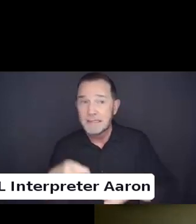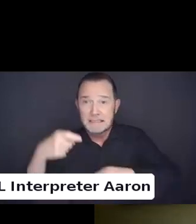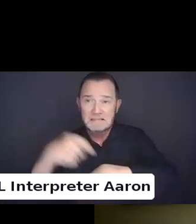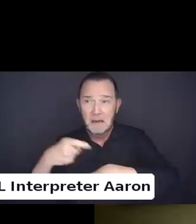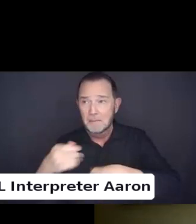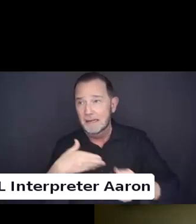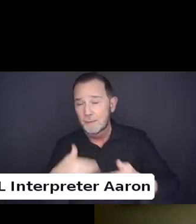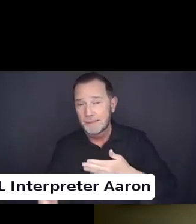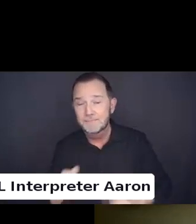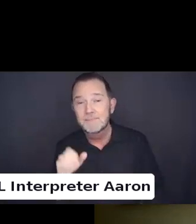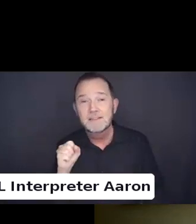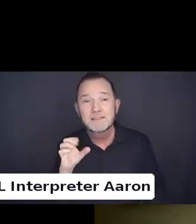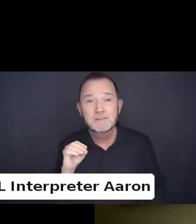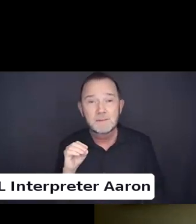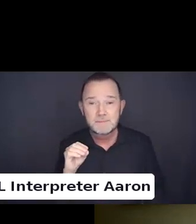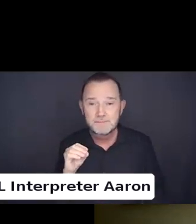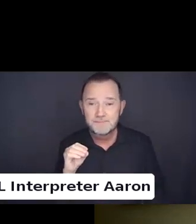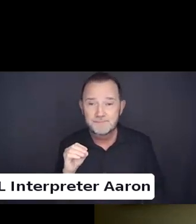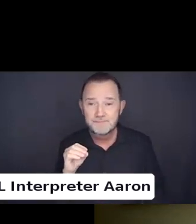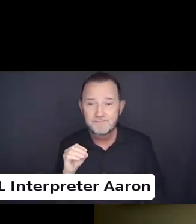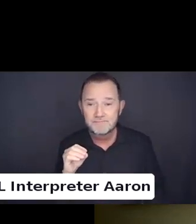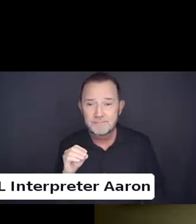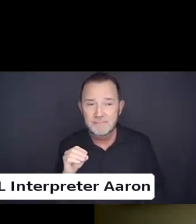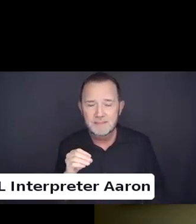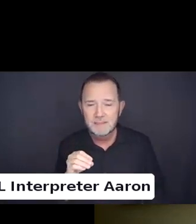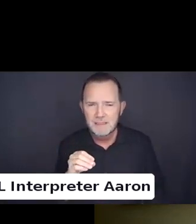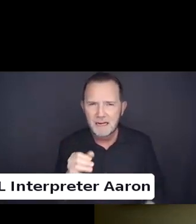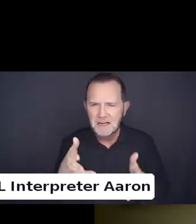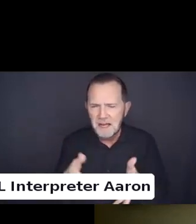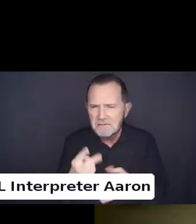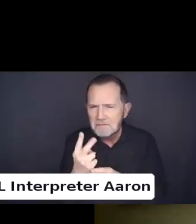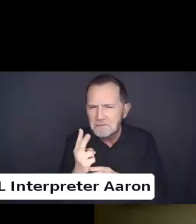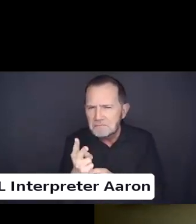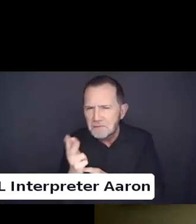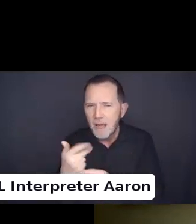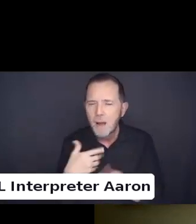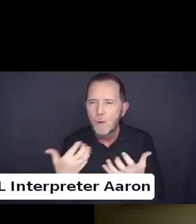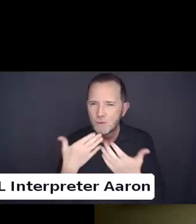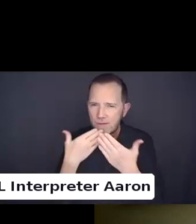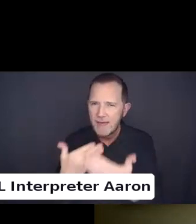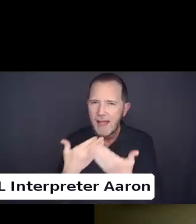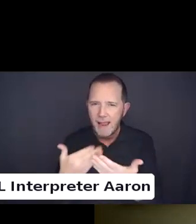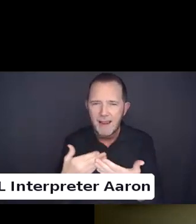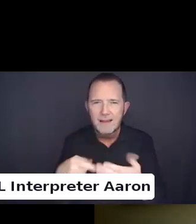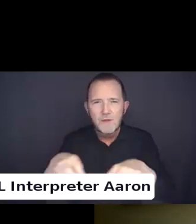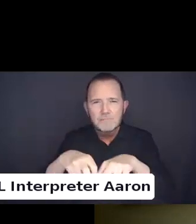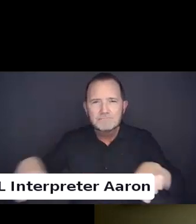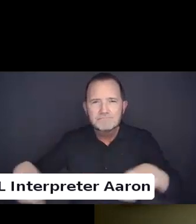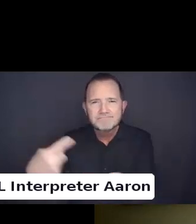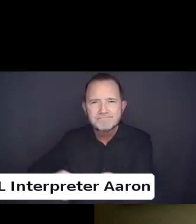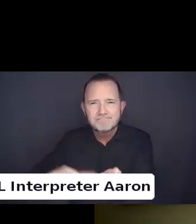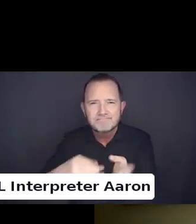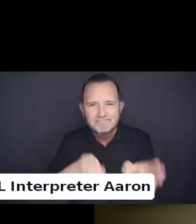We wanted to take a few moments to think about our panelist.